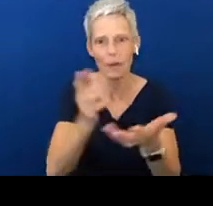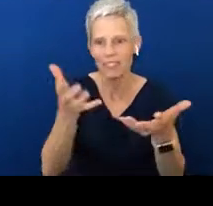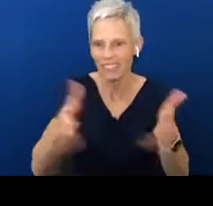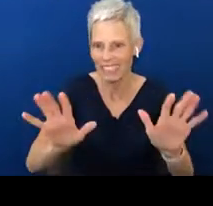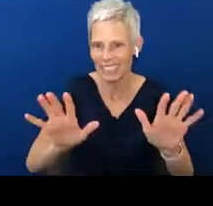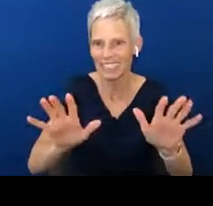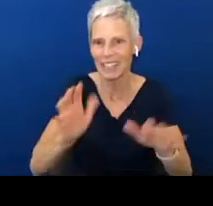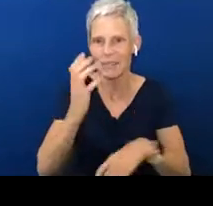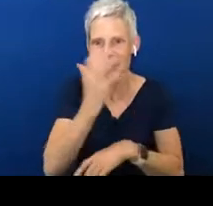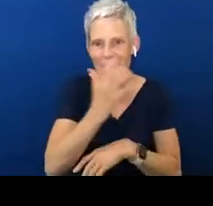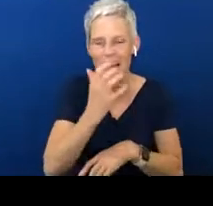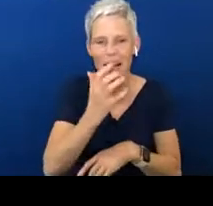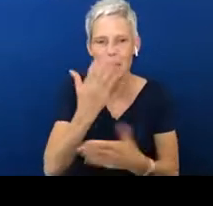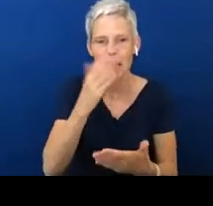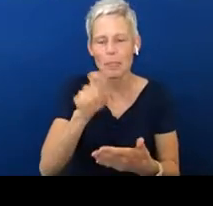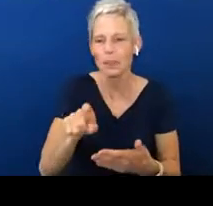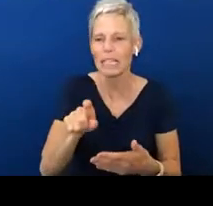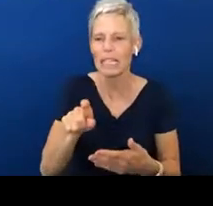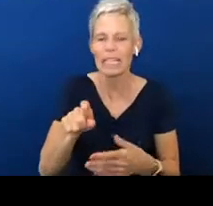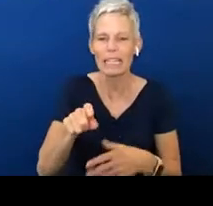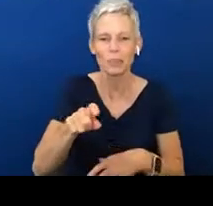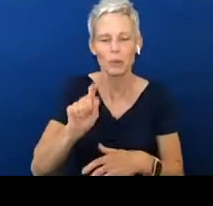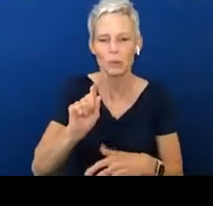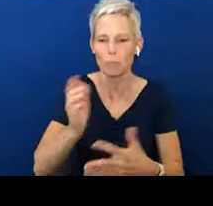take some time to stand up and stretch. Go find a beverage,